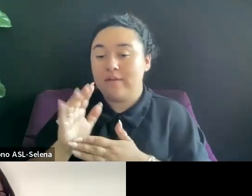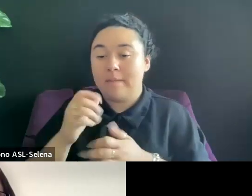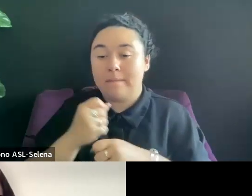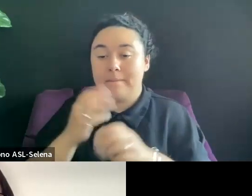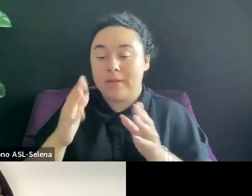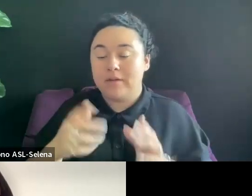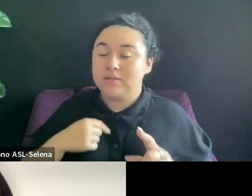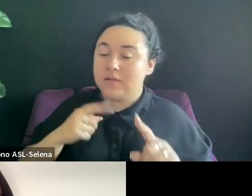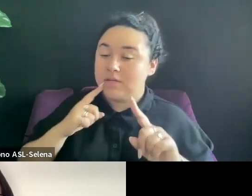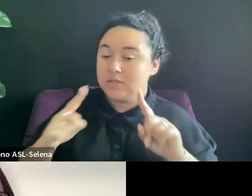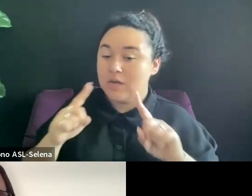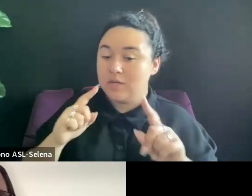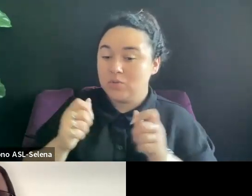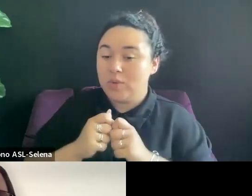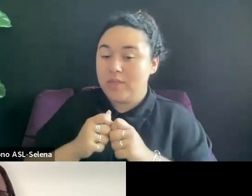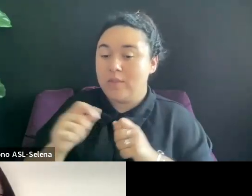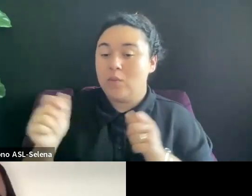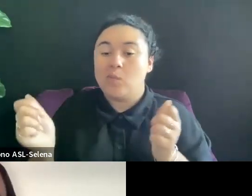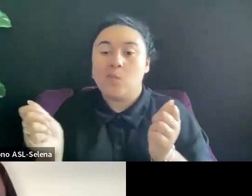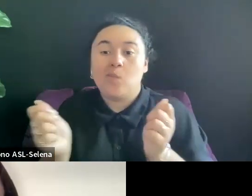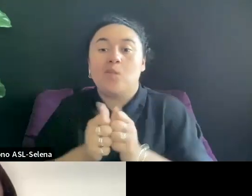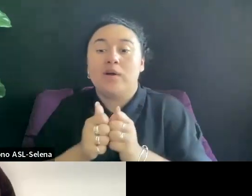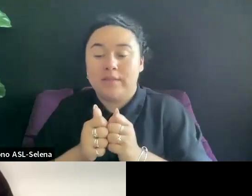DISTRIBUTOR THAT IS NO LONGER ALIVE.